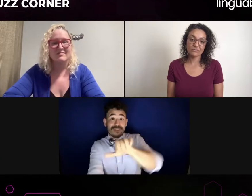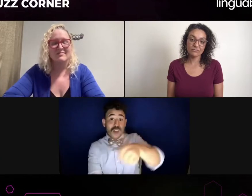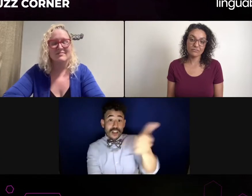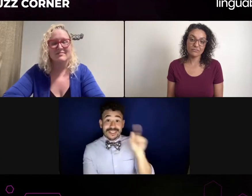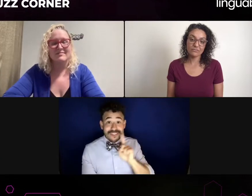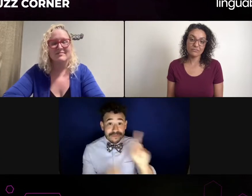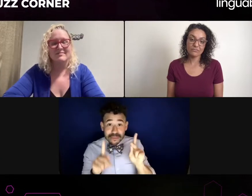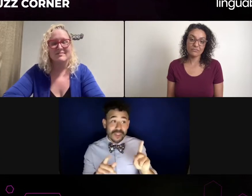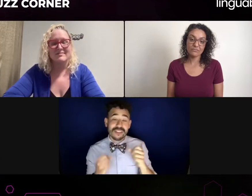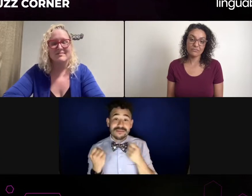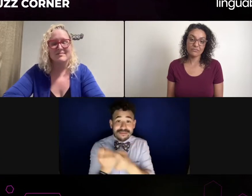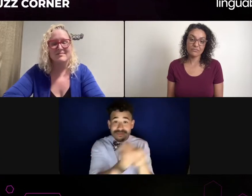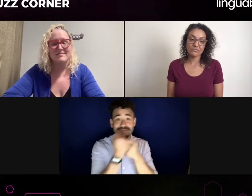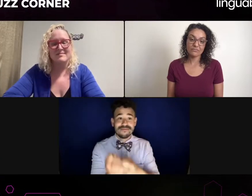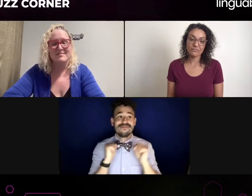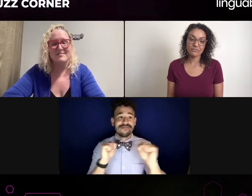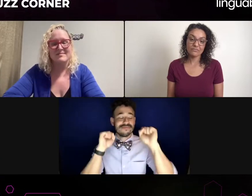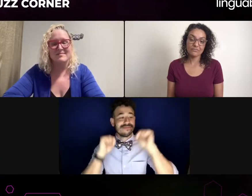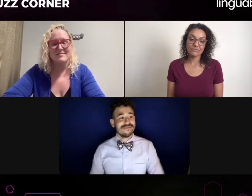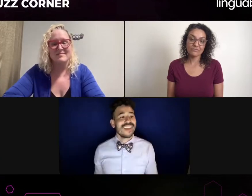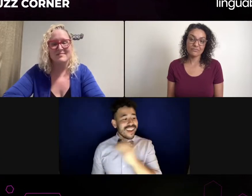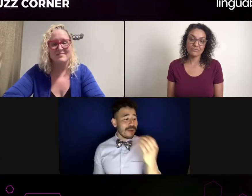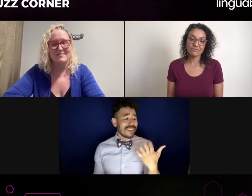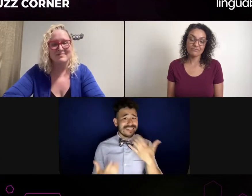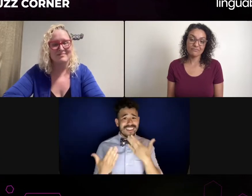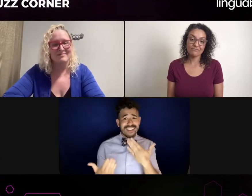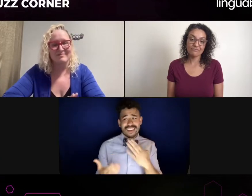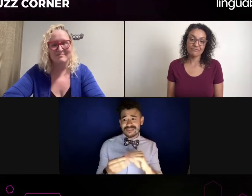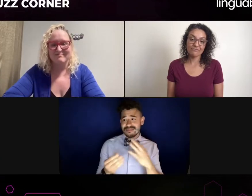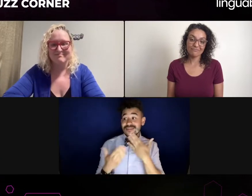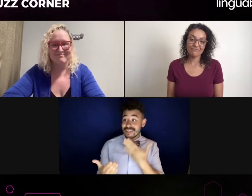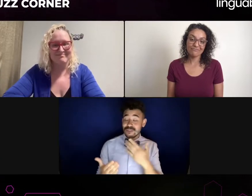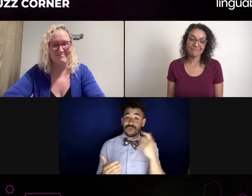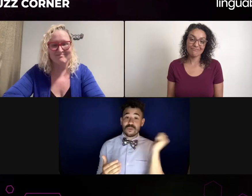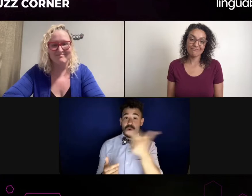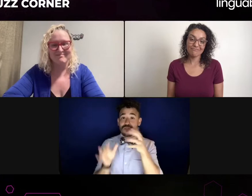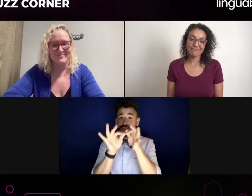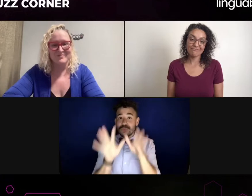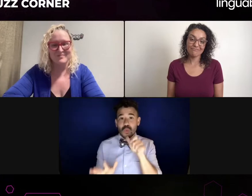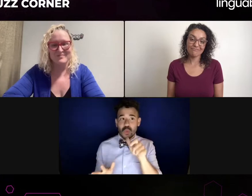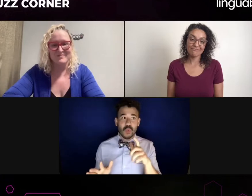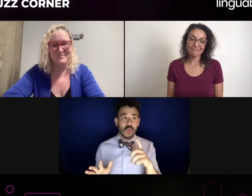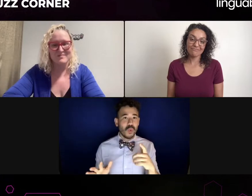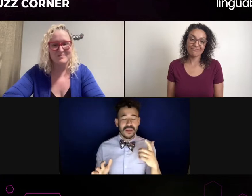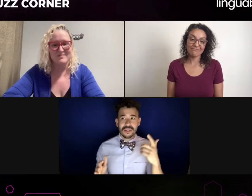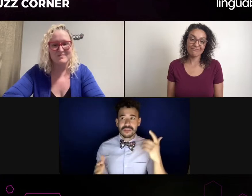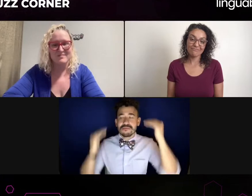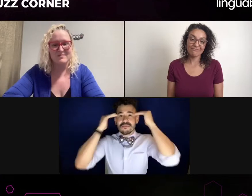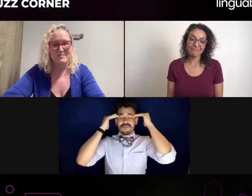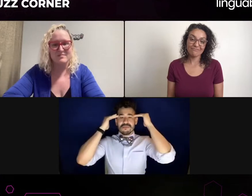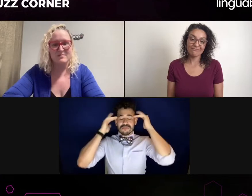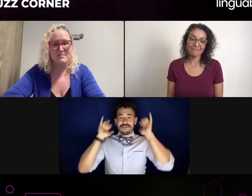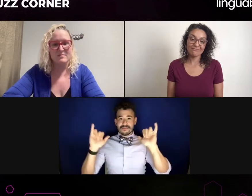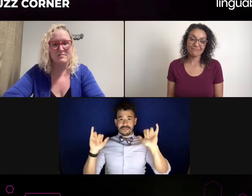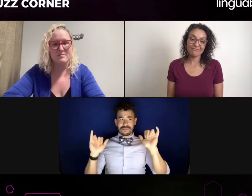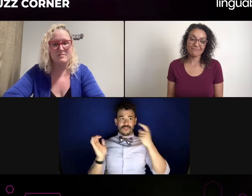Sharing the process of what being an actor looks like with interpreters. I hope the interpreters watching tonight see your story.